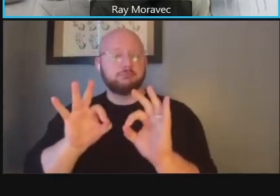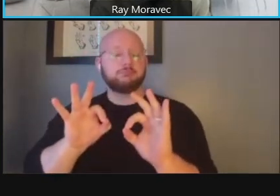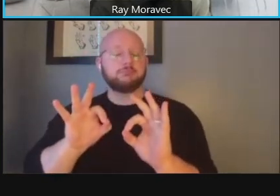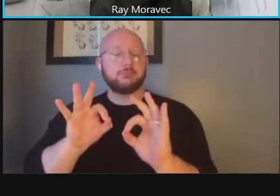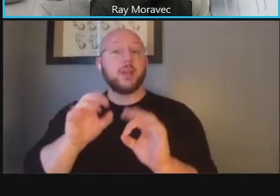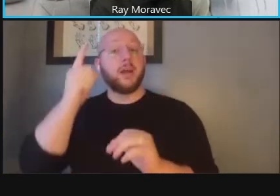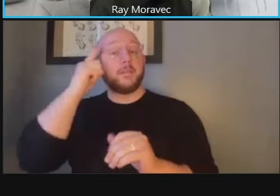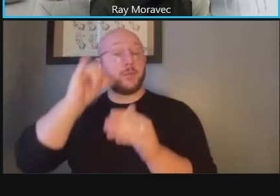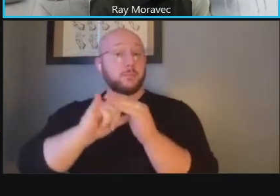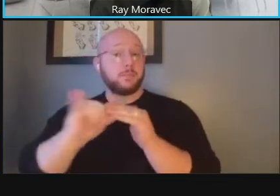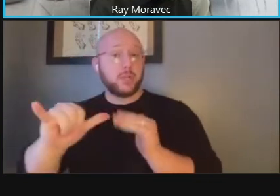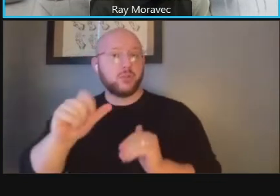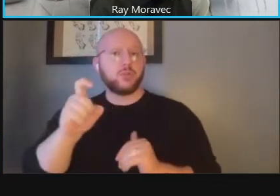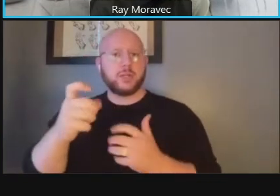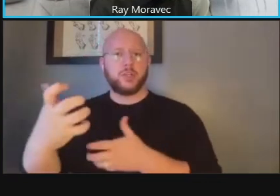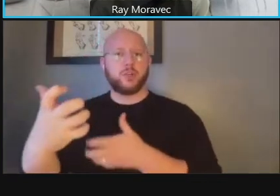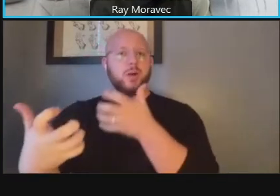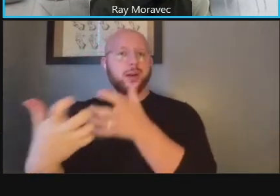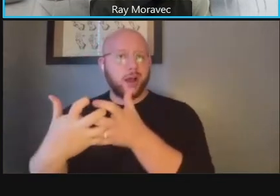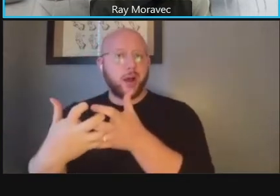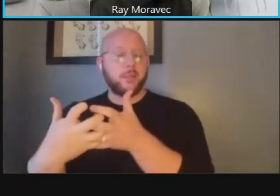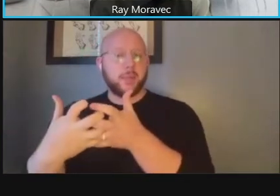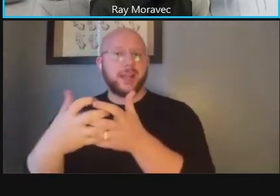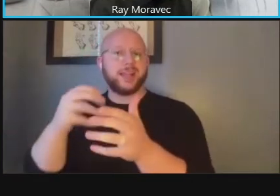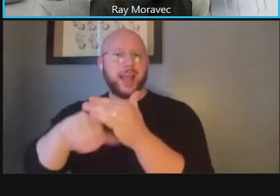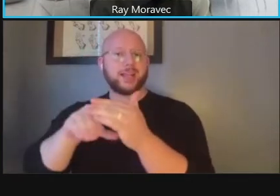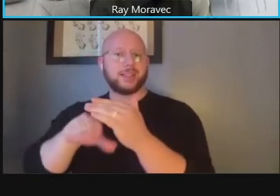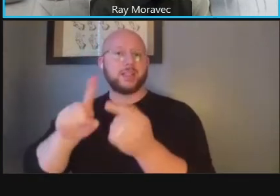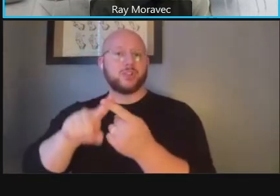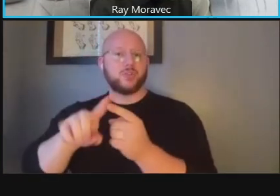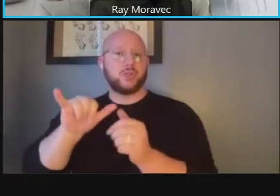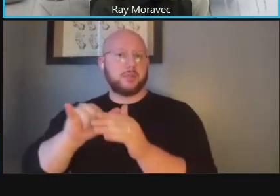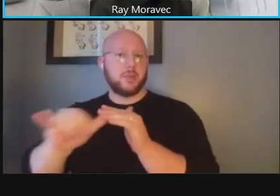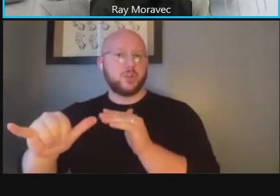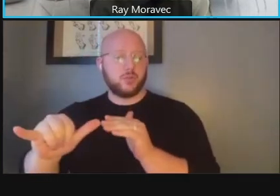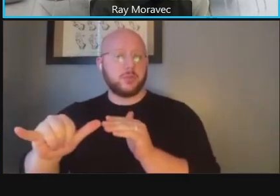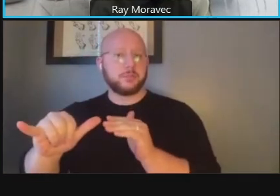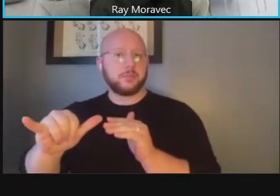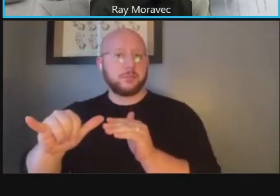we have to accommodate the access to the station not only where the escalators are